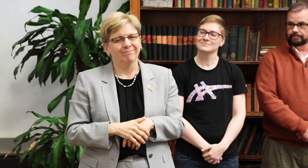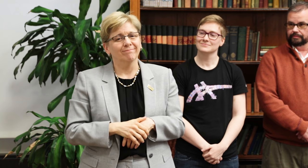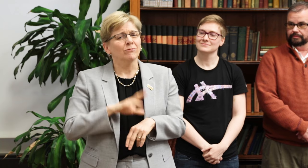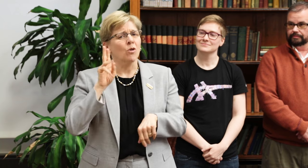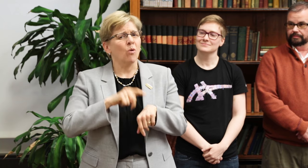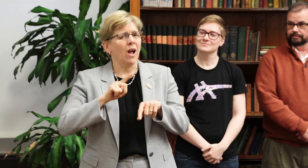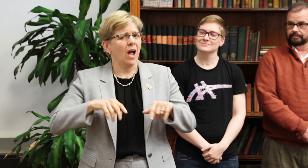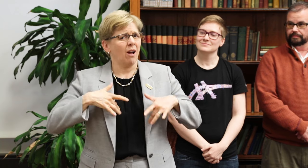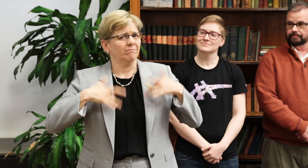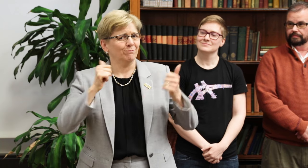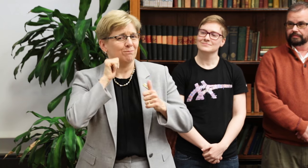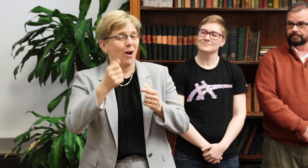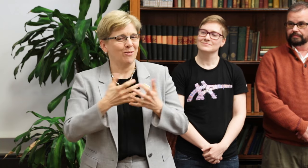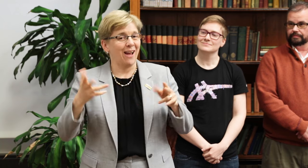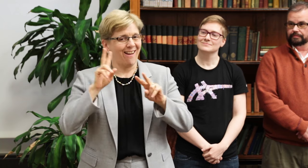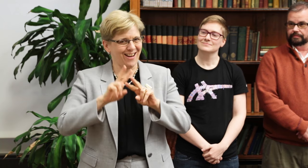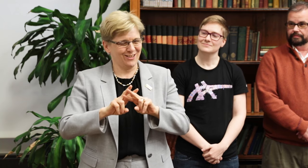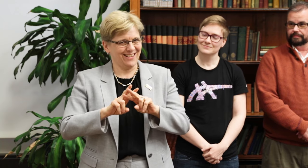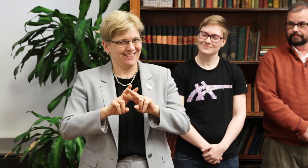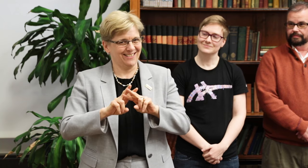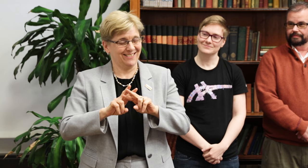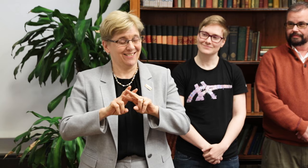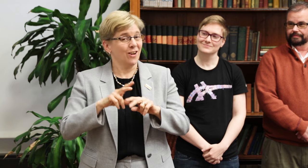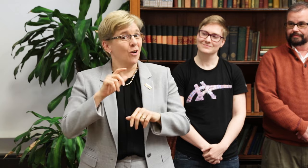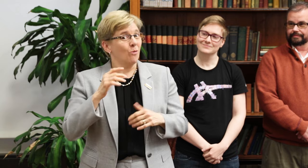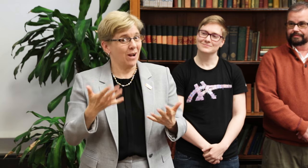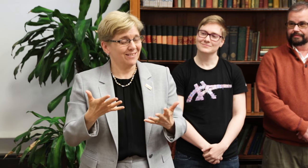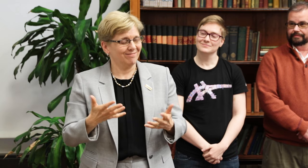Of course, we couldn’t have this event tomorrow without a hashtag! Here are the hashtags for tomorrow’s event: